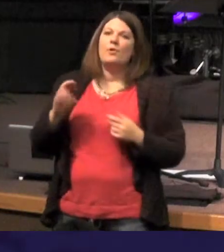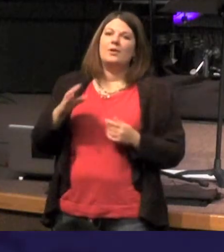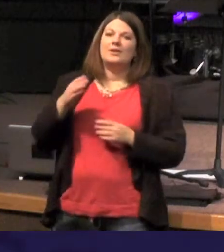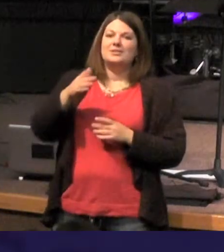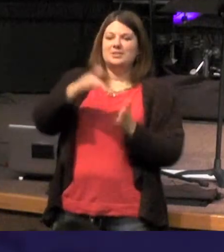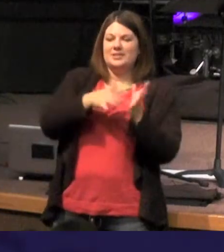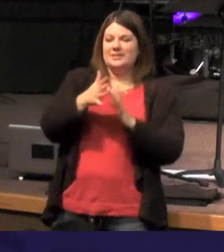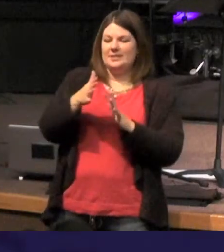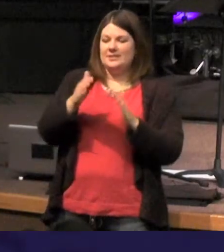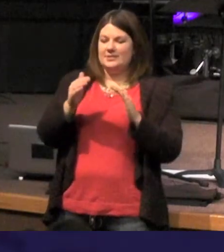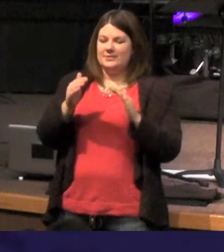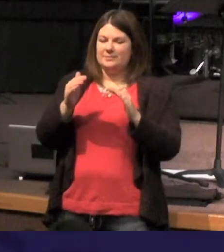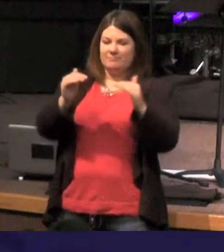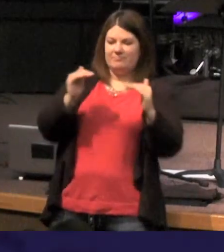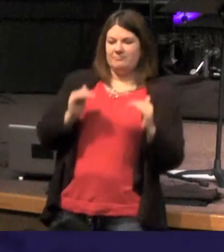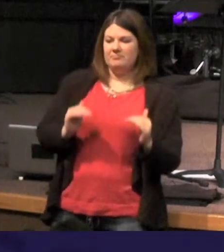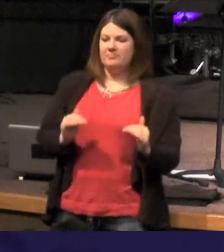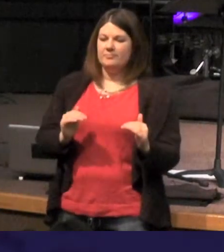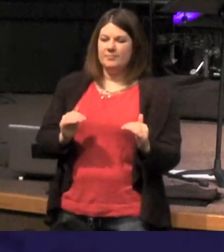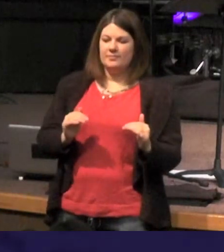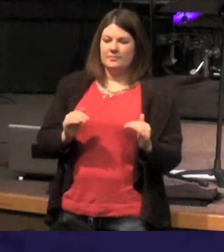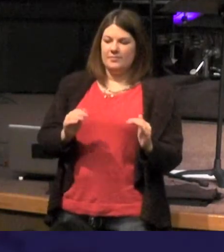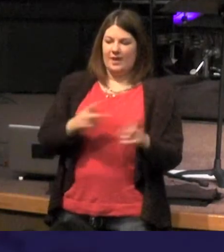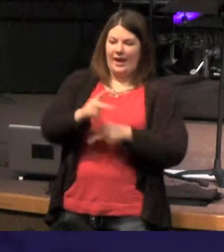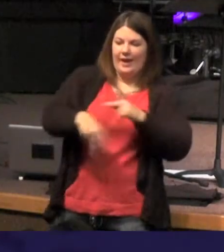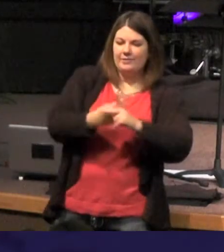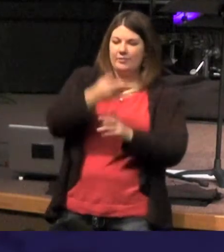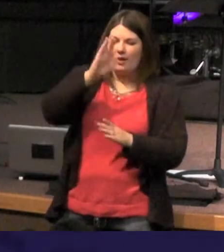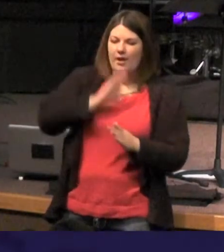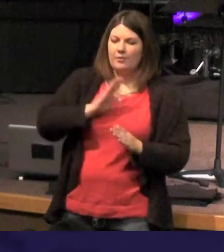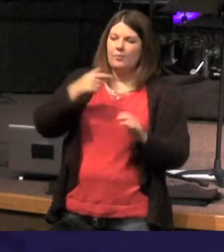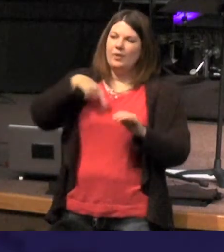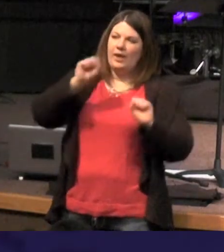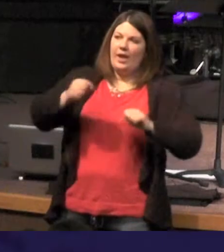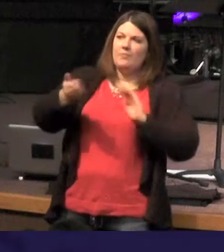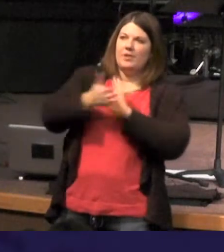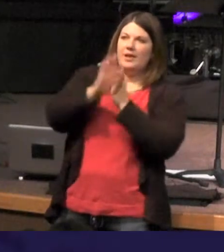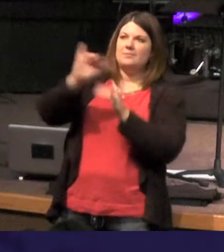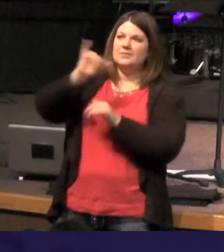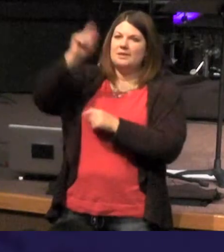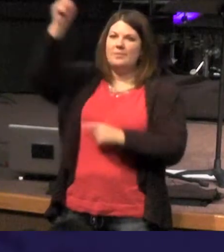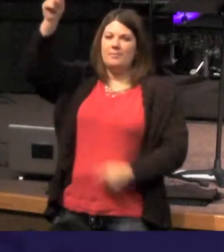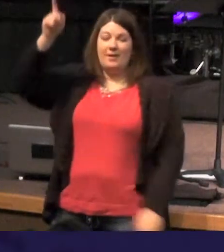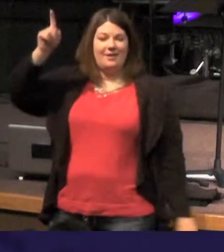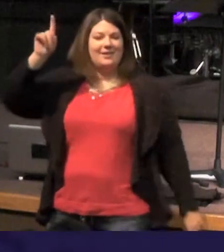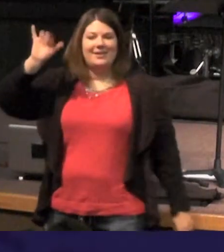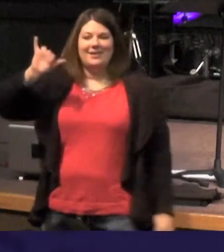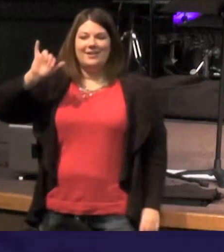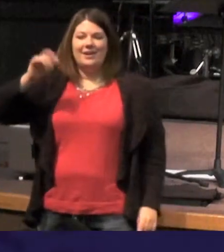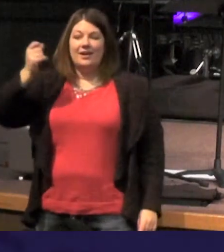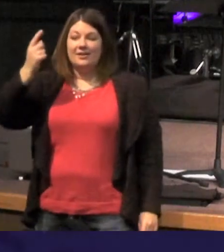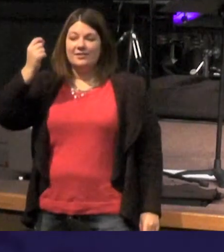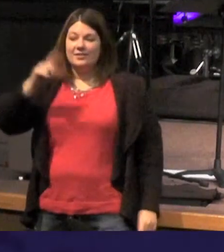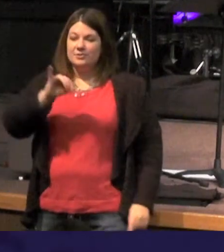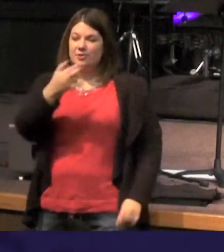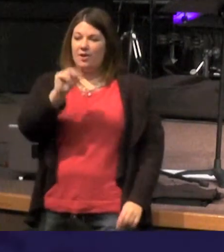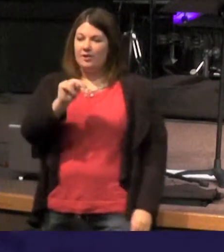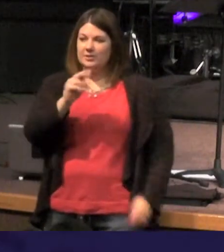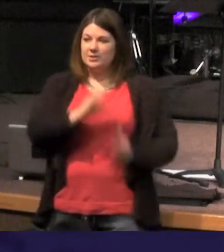gods - and you've heard that kind of teaching right I want to tell you that John chapter 1 - In the beginning was the Word the Word was with God and the Word